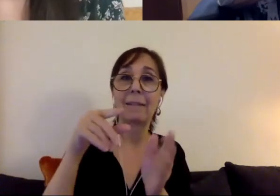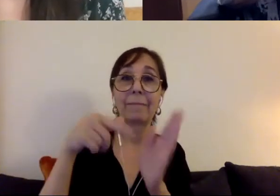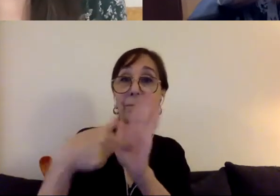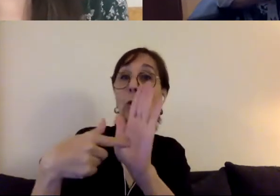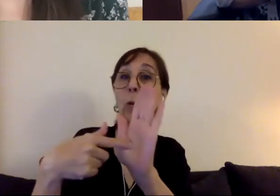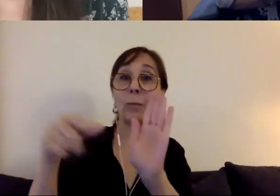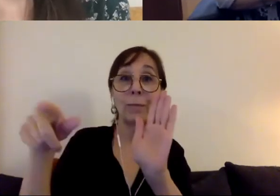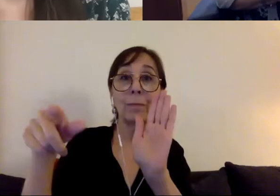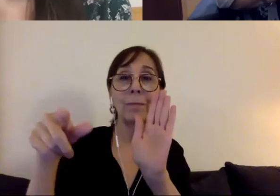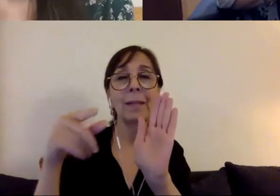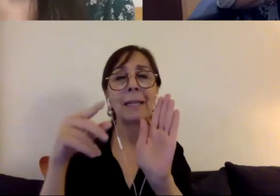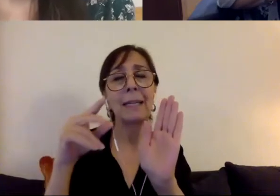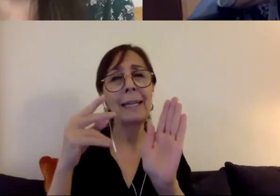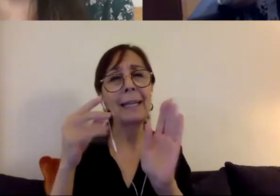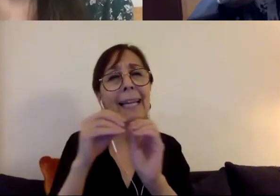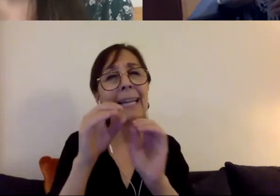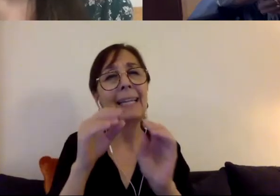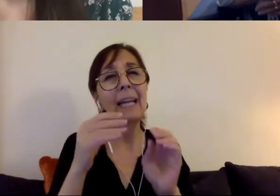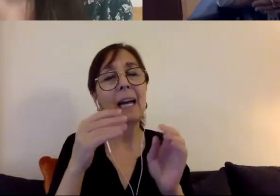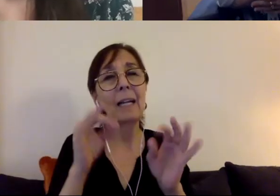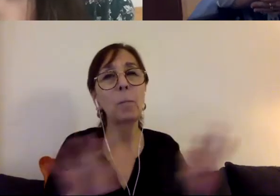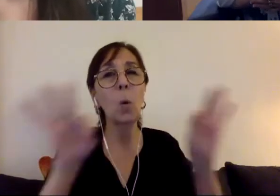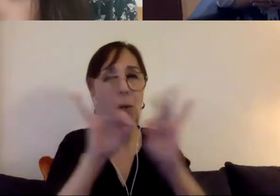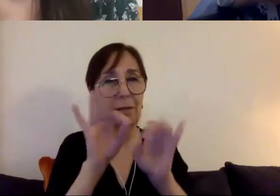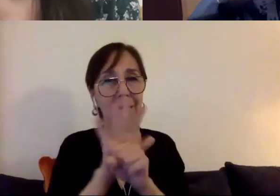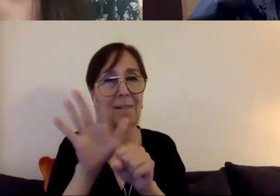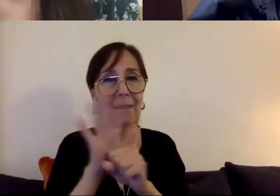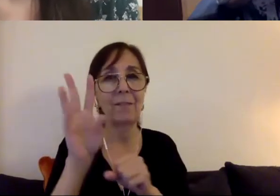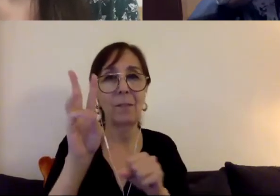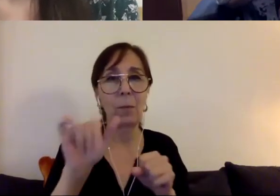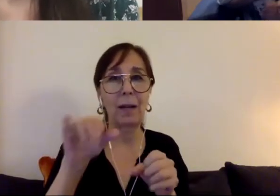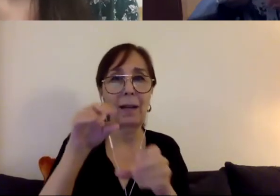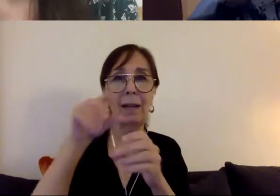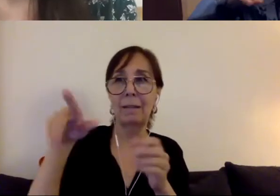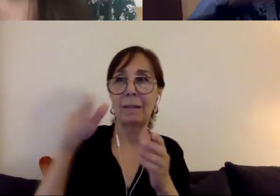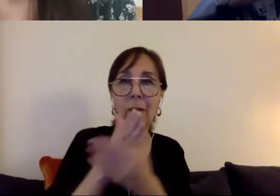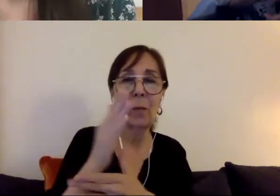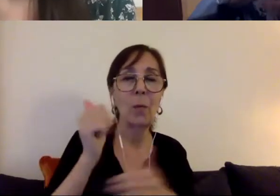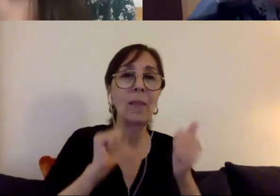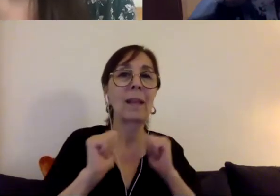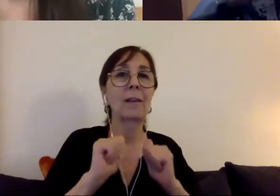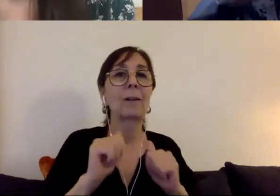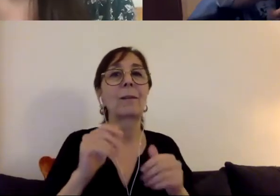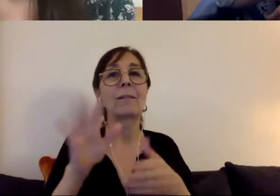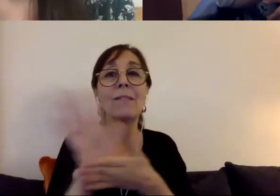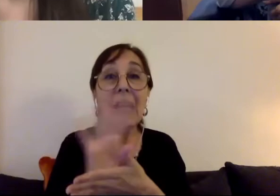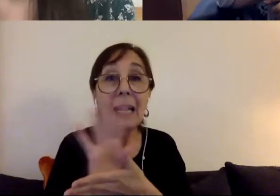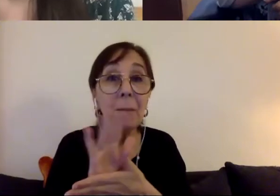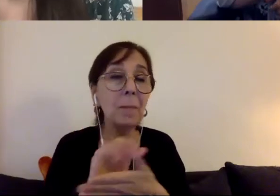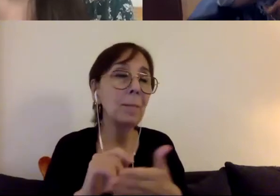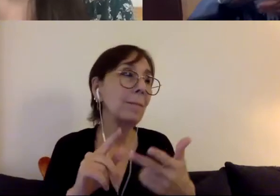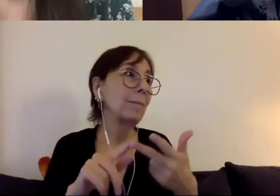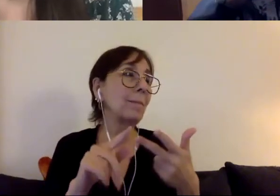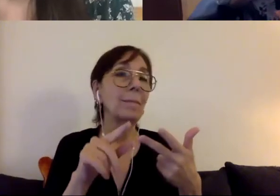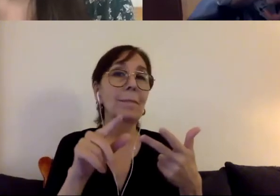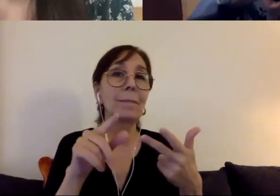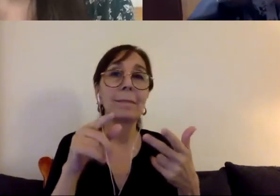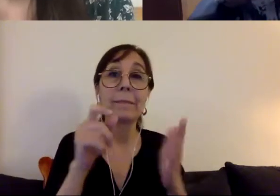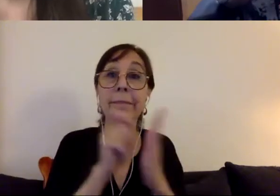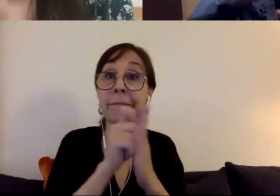significant enough way in media, in theatre, in film, in journalism, on and on.